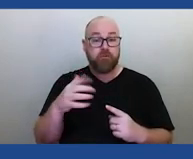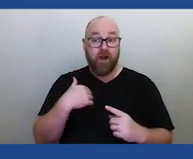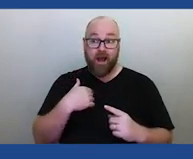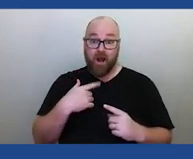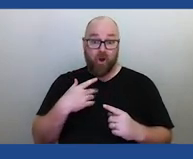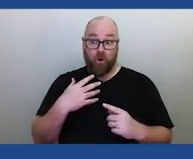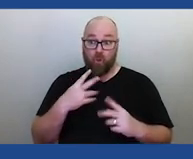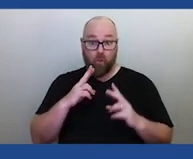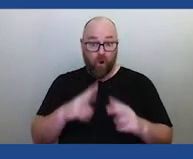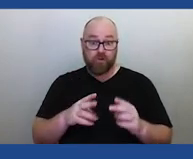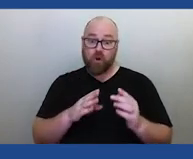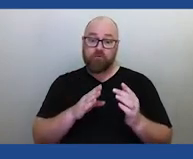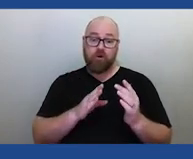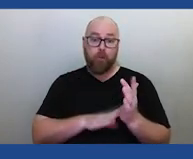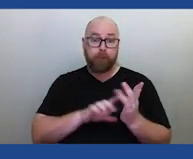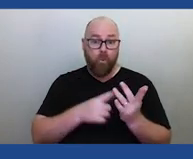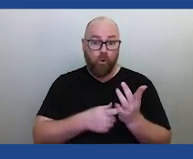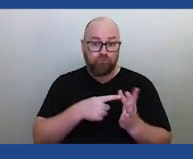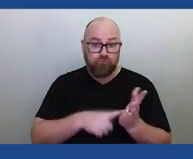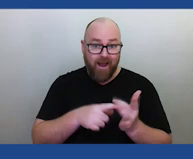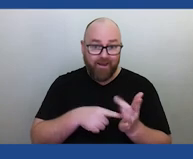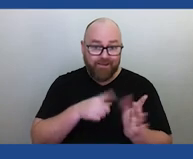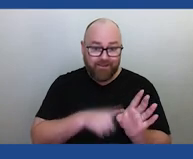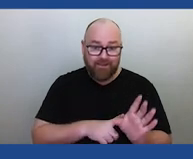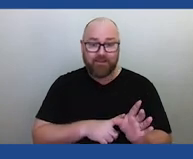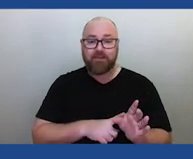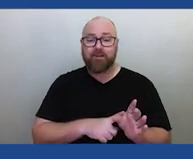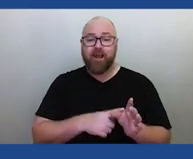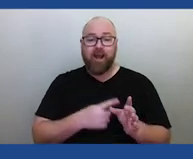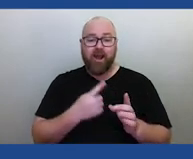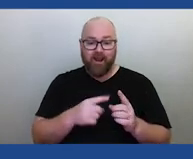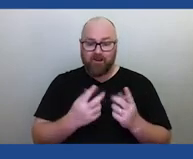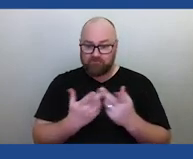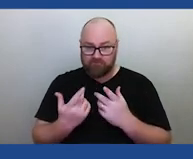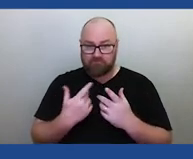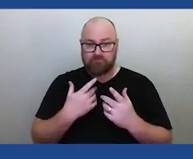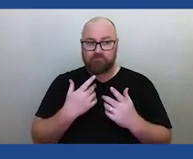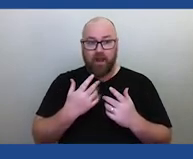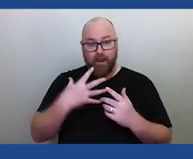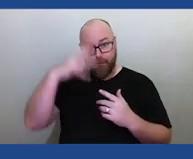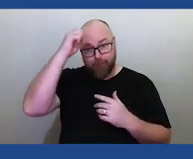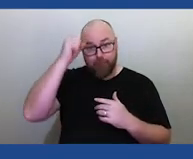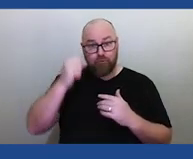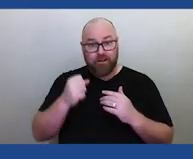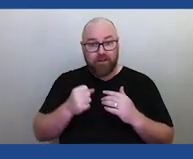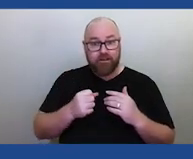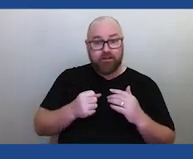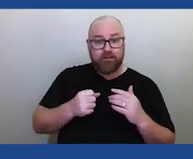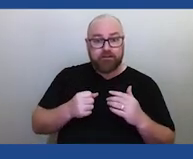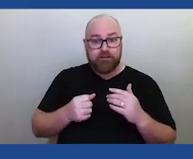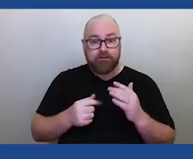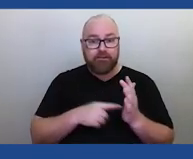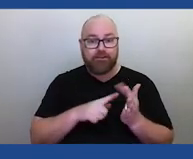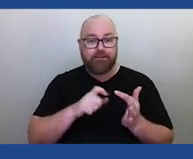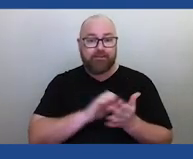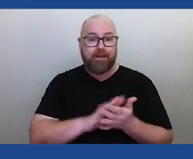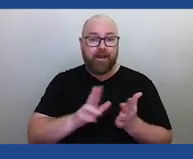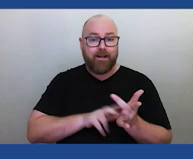and memorisation and oral tradition and, you know, we see the way we learn about the memory techniques and the patterns that are used.